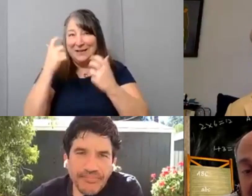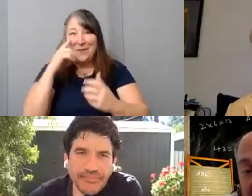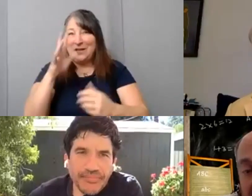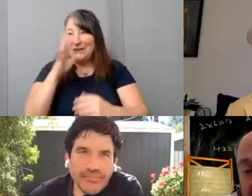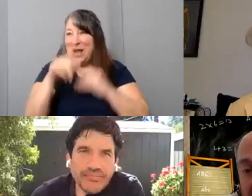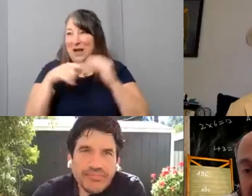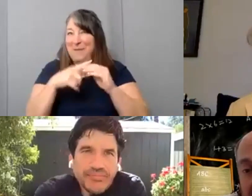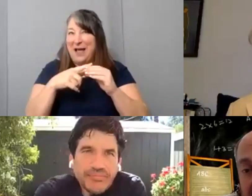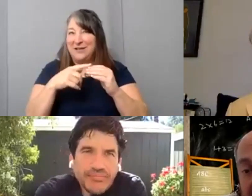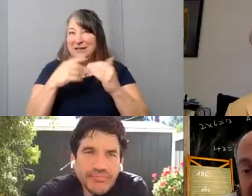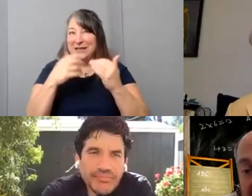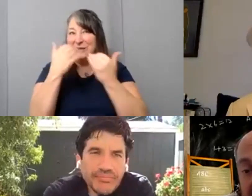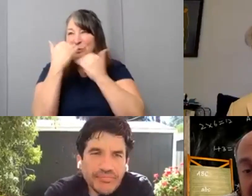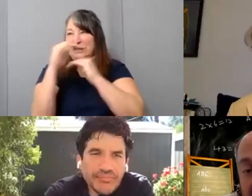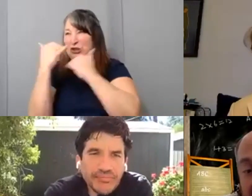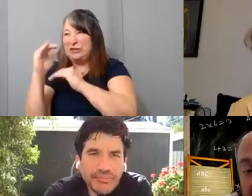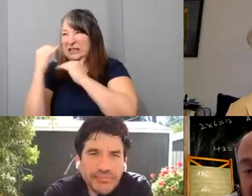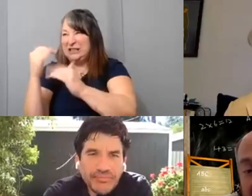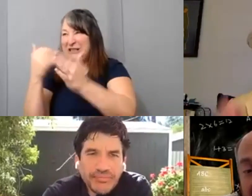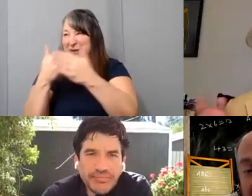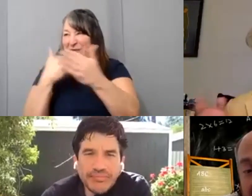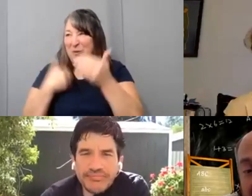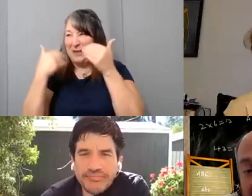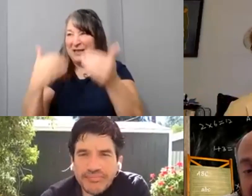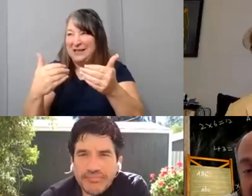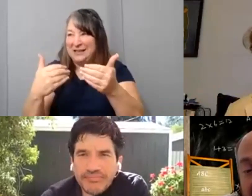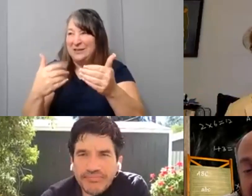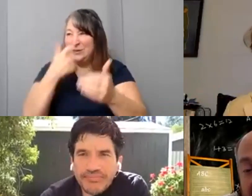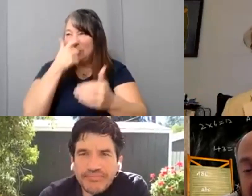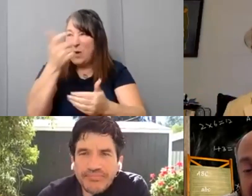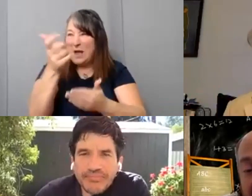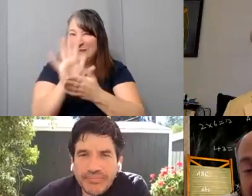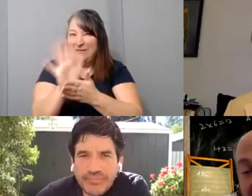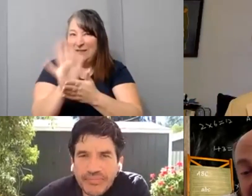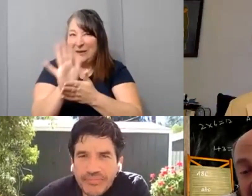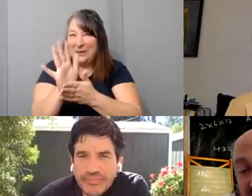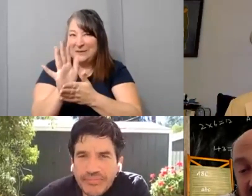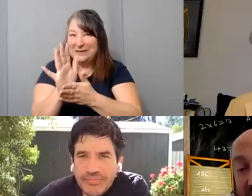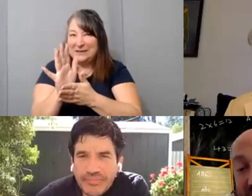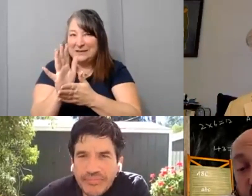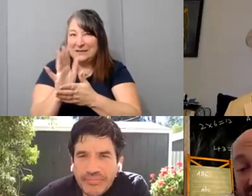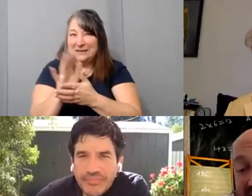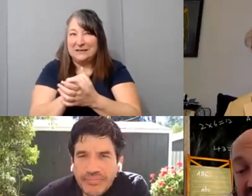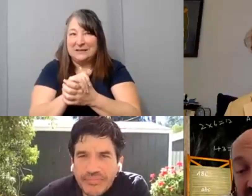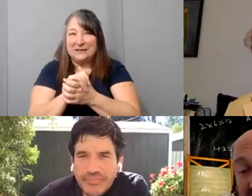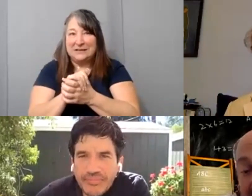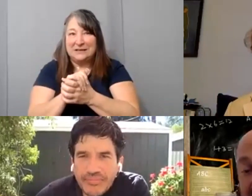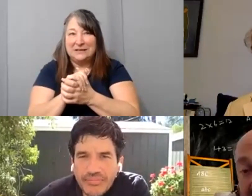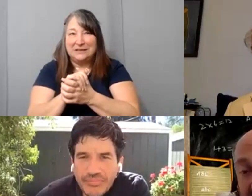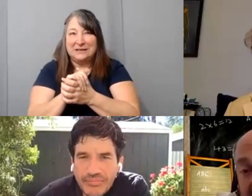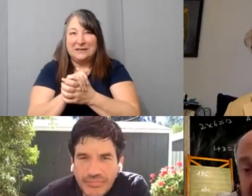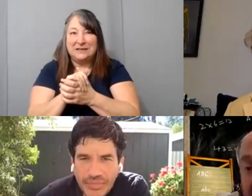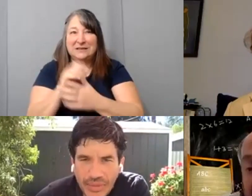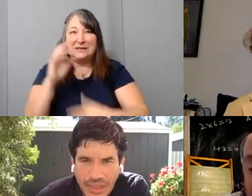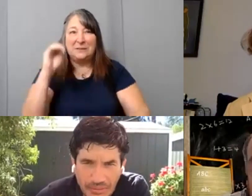before we move into the section of watching the films. [Mark] Oh he's muted. Danny’s muted. [Nic] There we go.